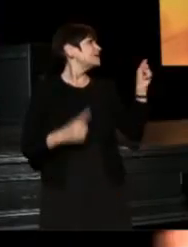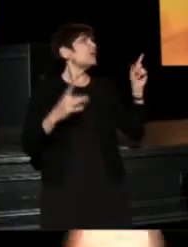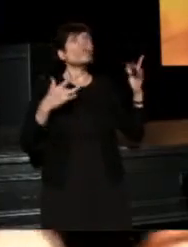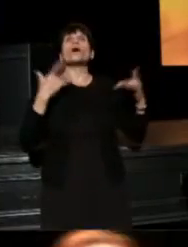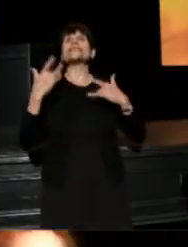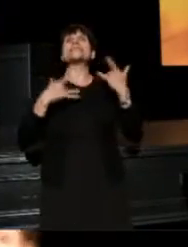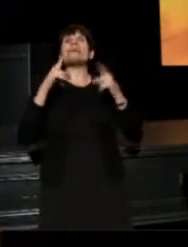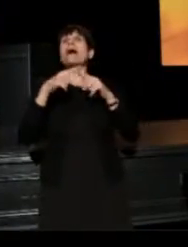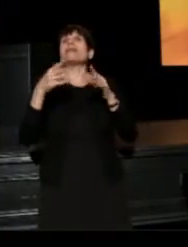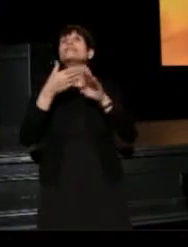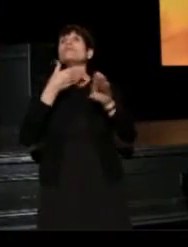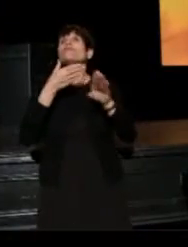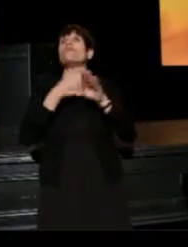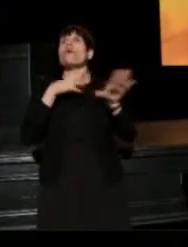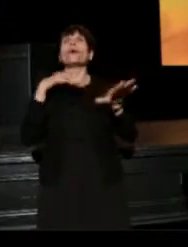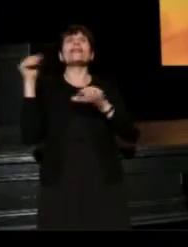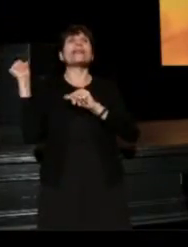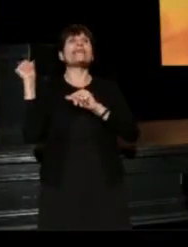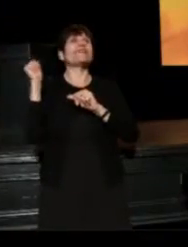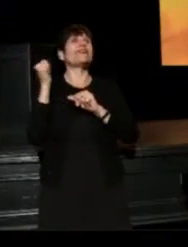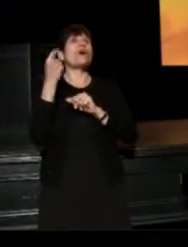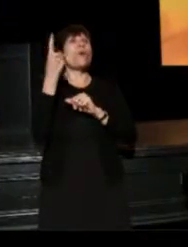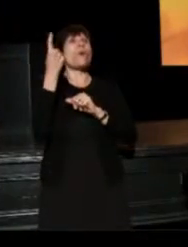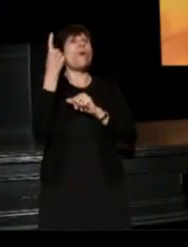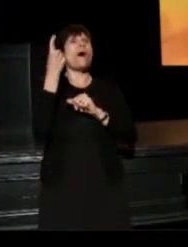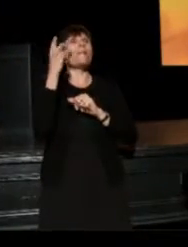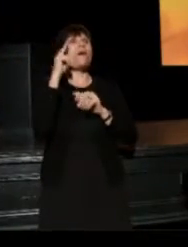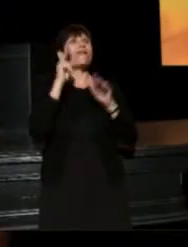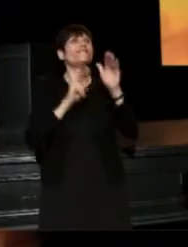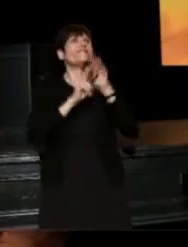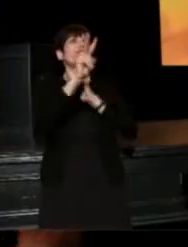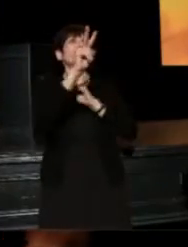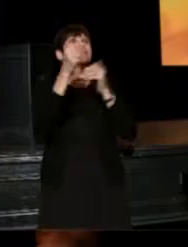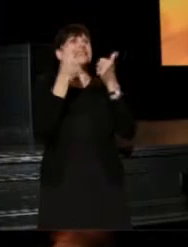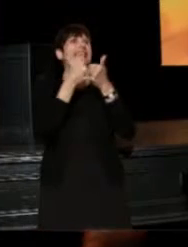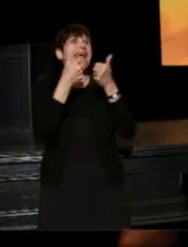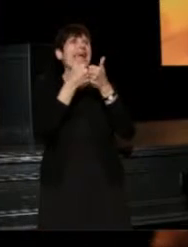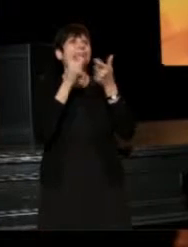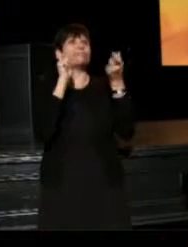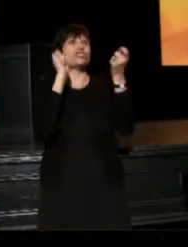So, before we leave, we have one more visionary game changer to honor